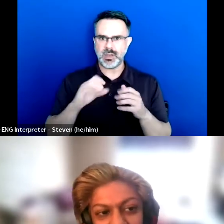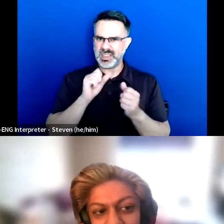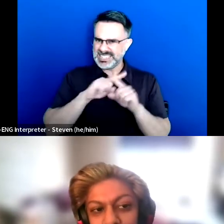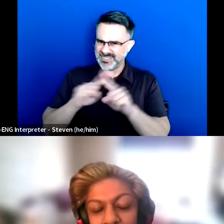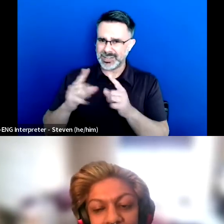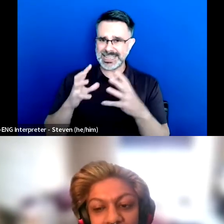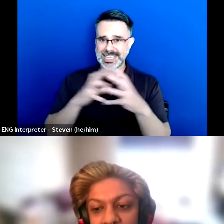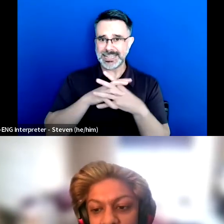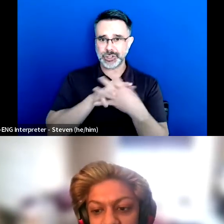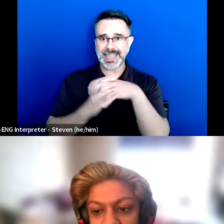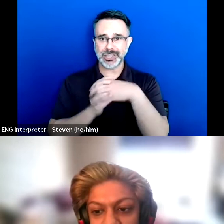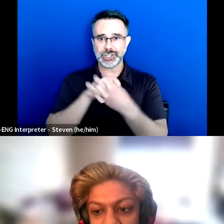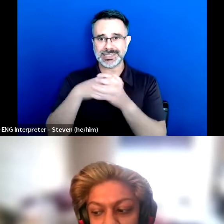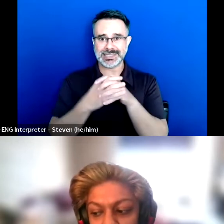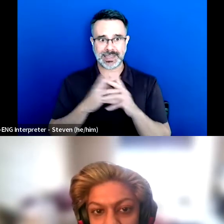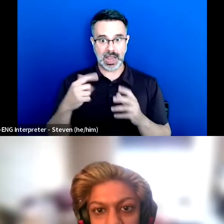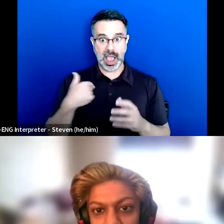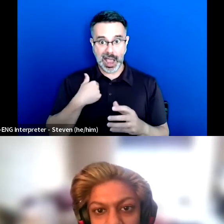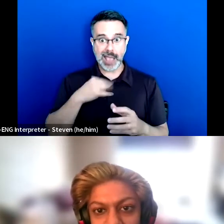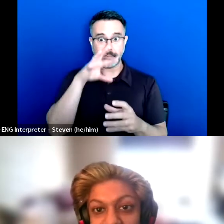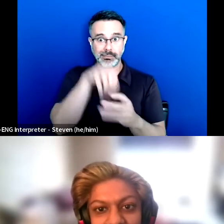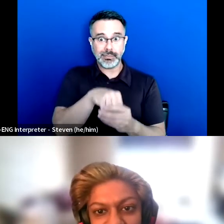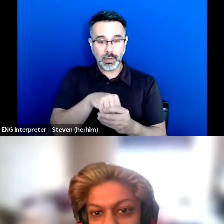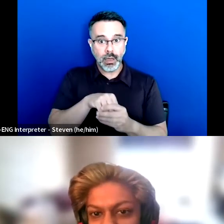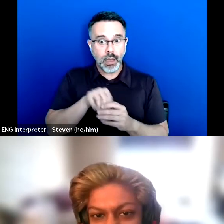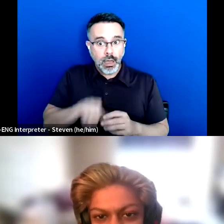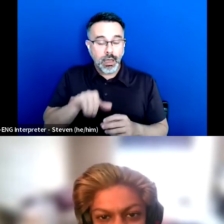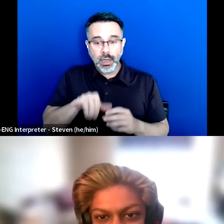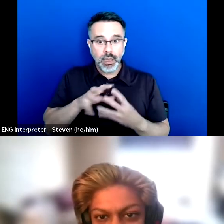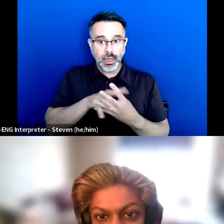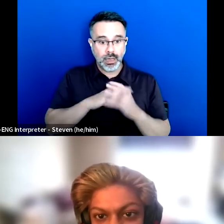in who just were seeing life from a similar perspective.